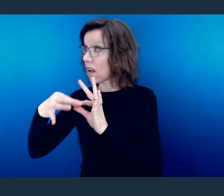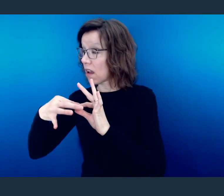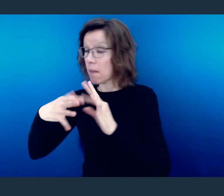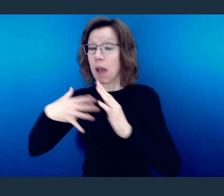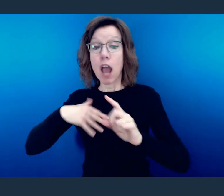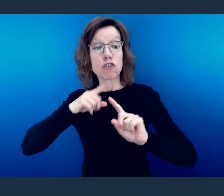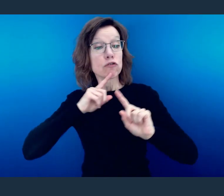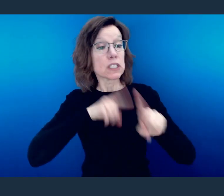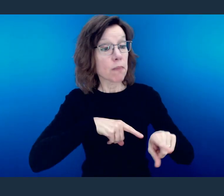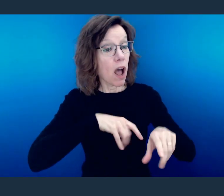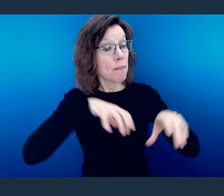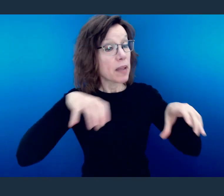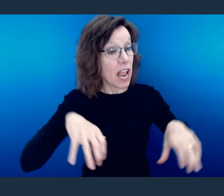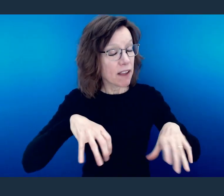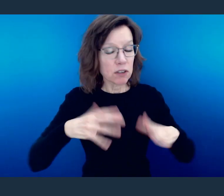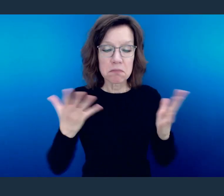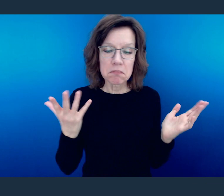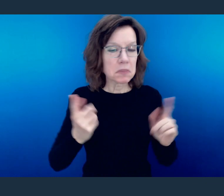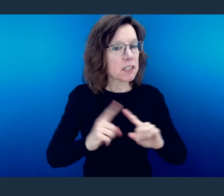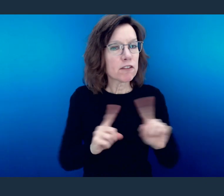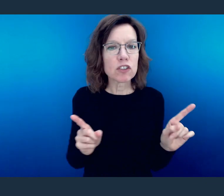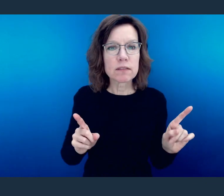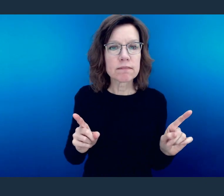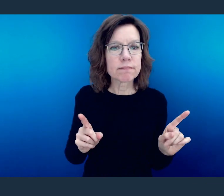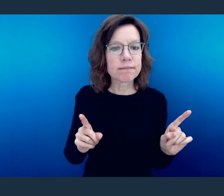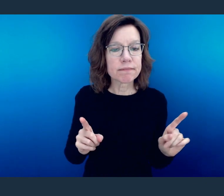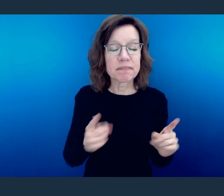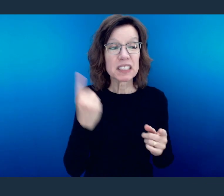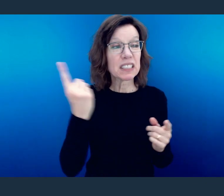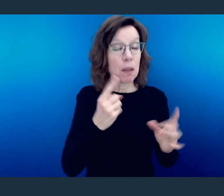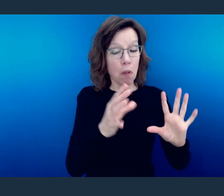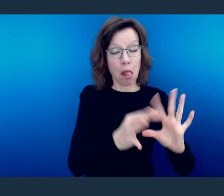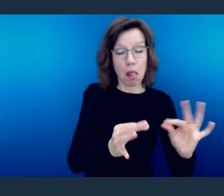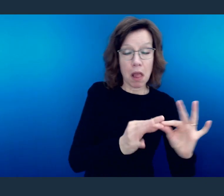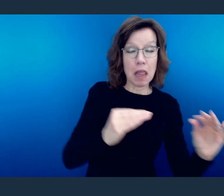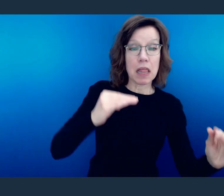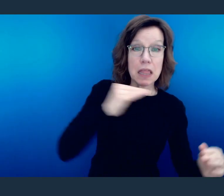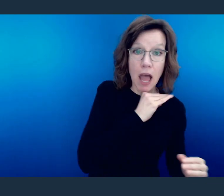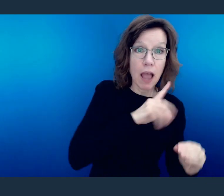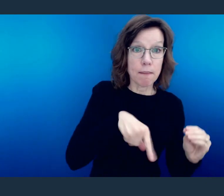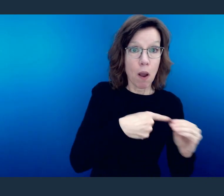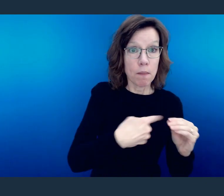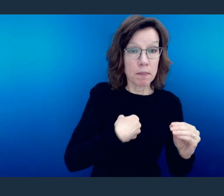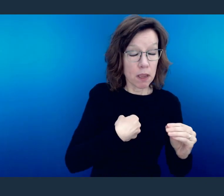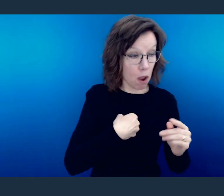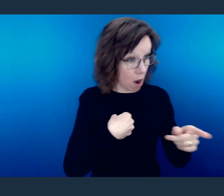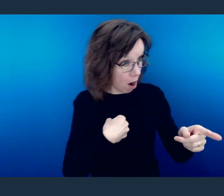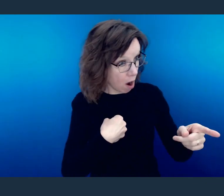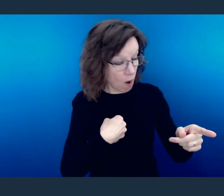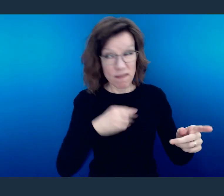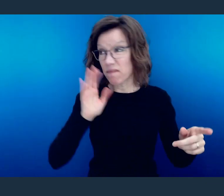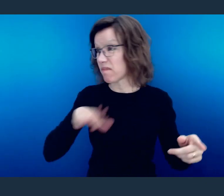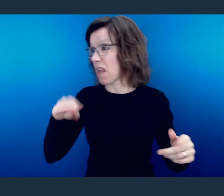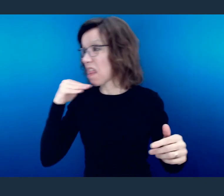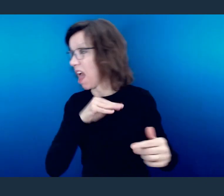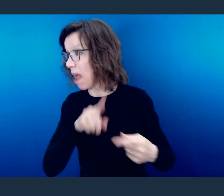would have been. So when people lie on you, you don't seek to lie back on them.